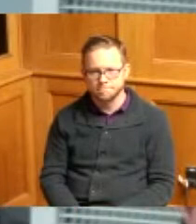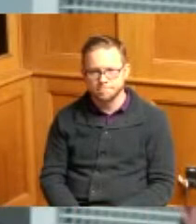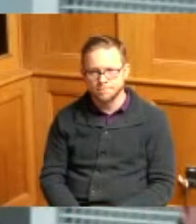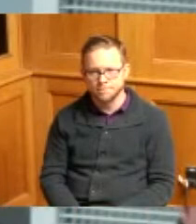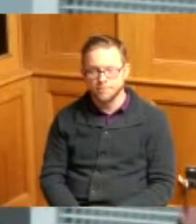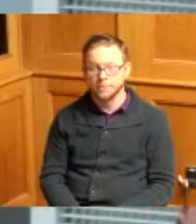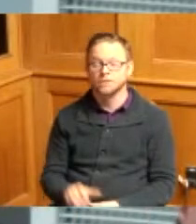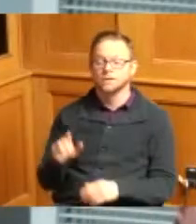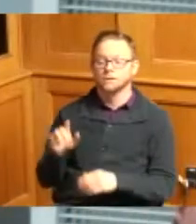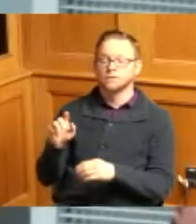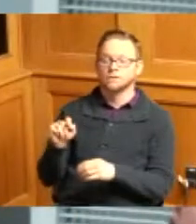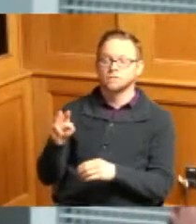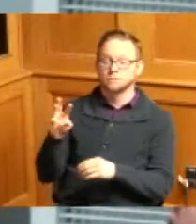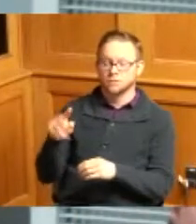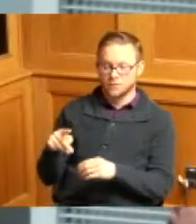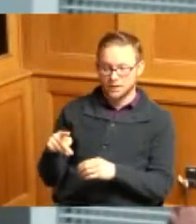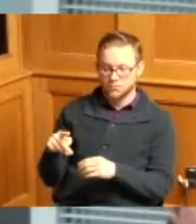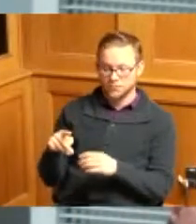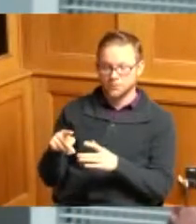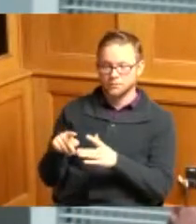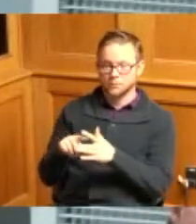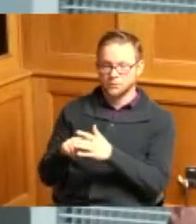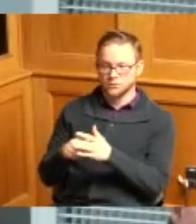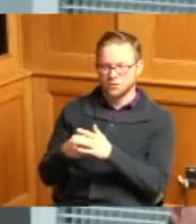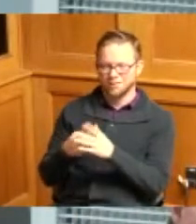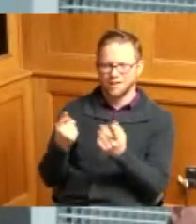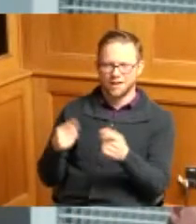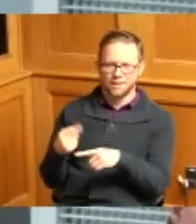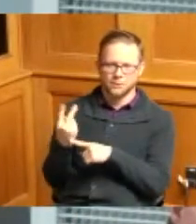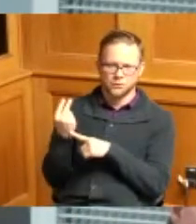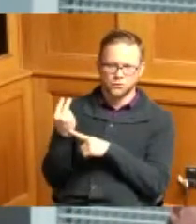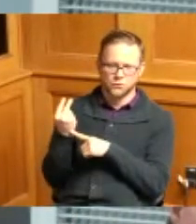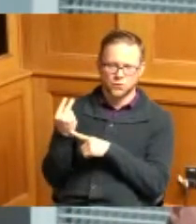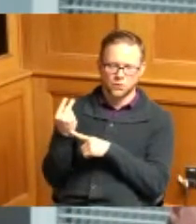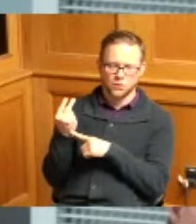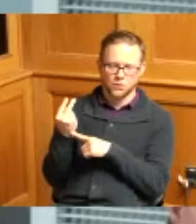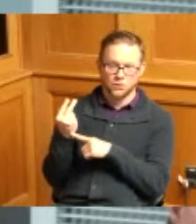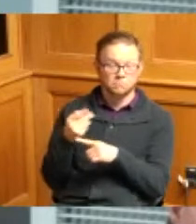township started two years ago with the if you could speak up because